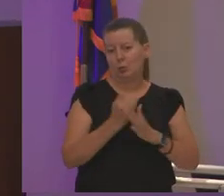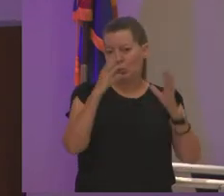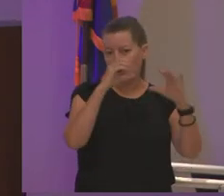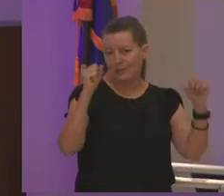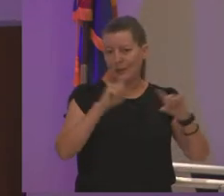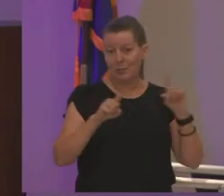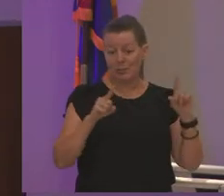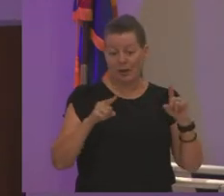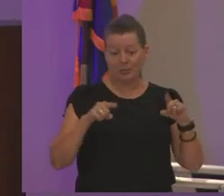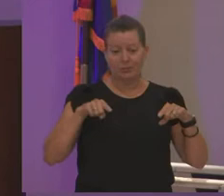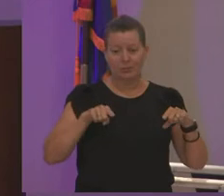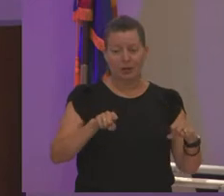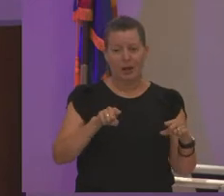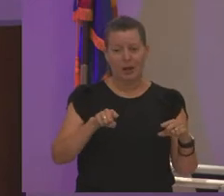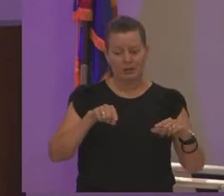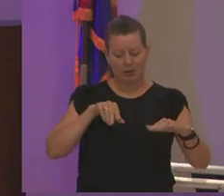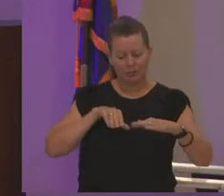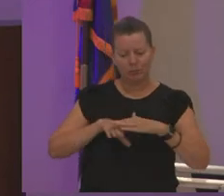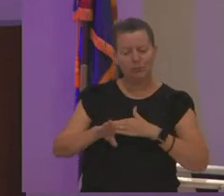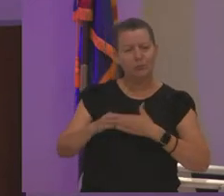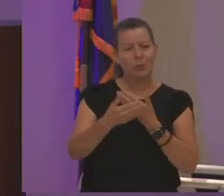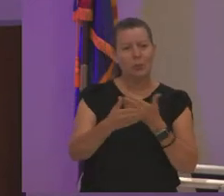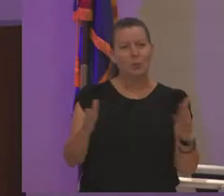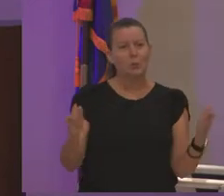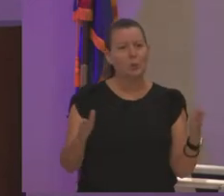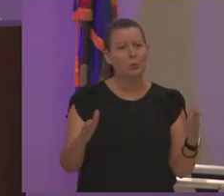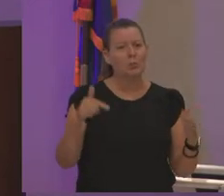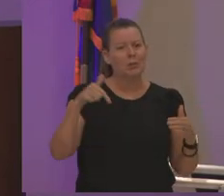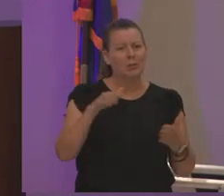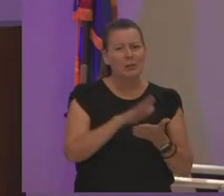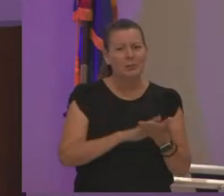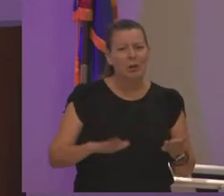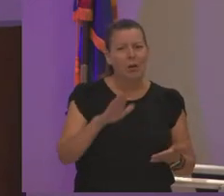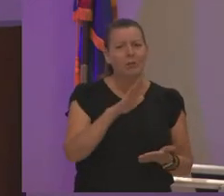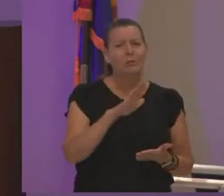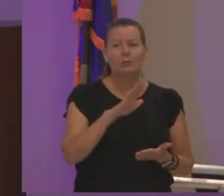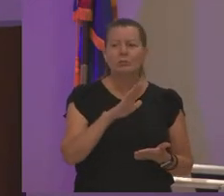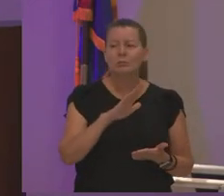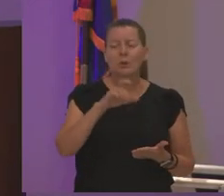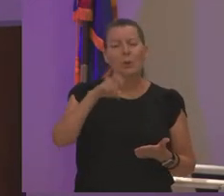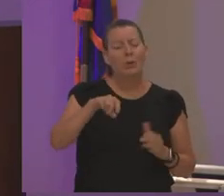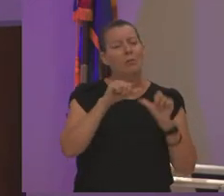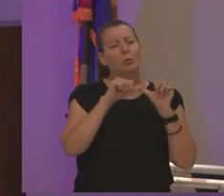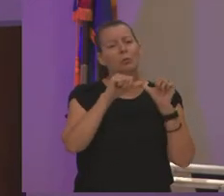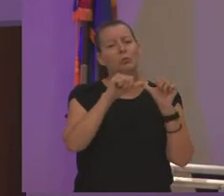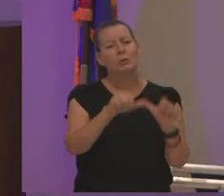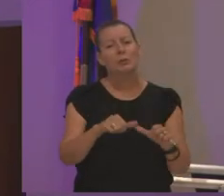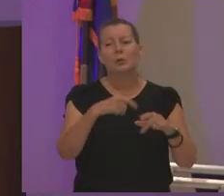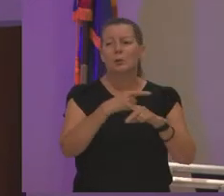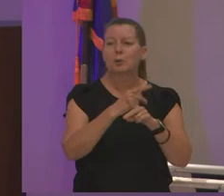i come and enter this room and this college we have to continue to produce students like this